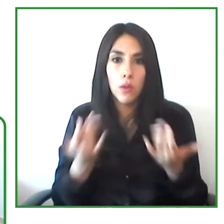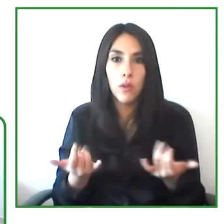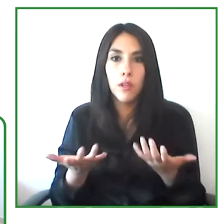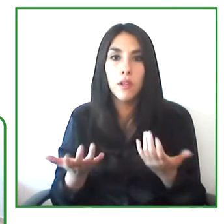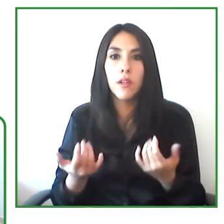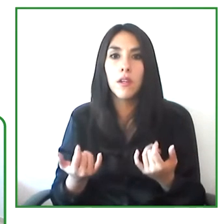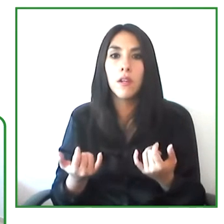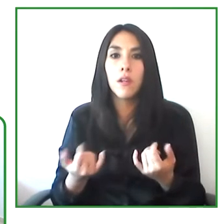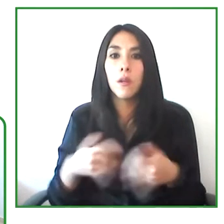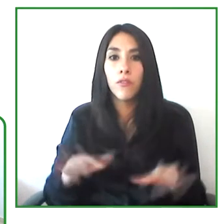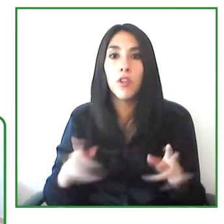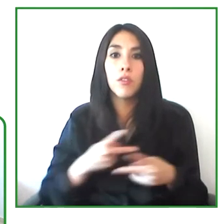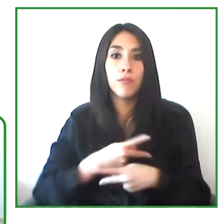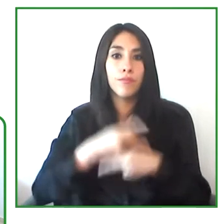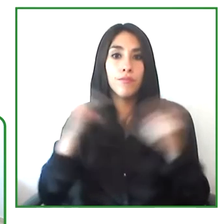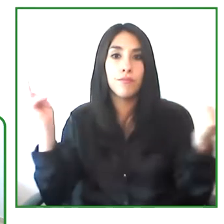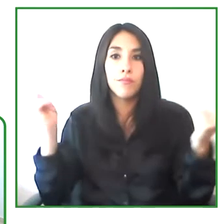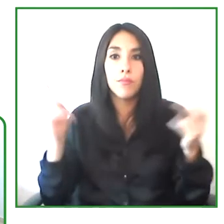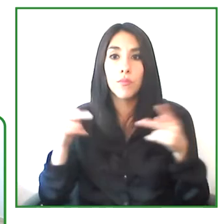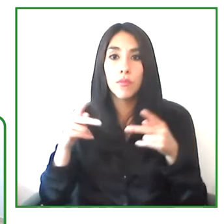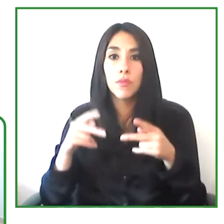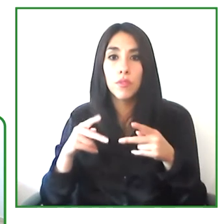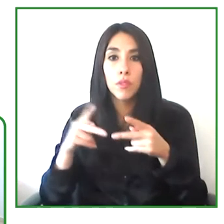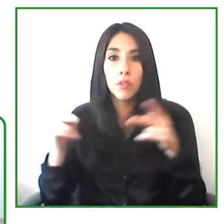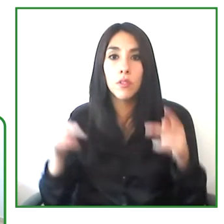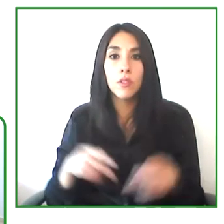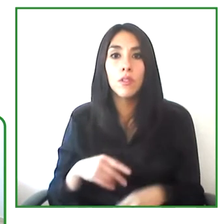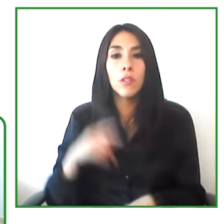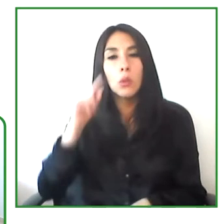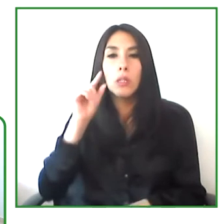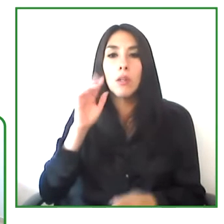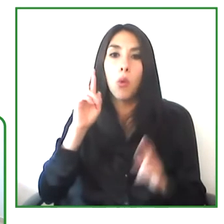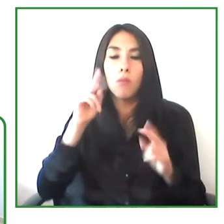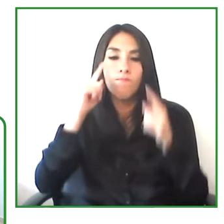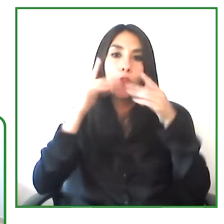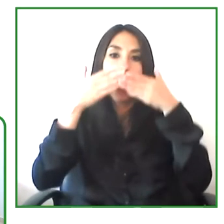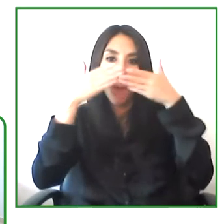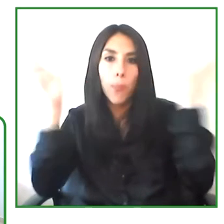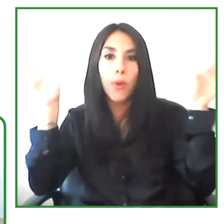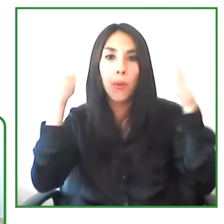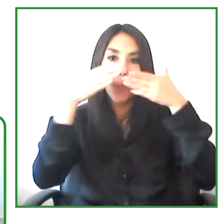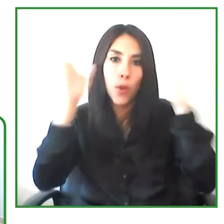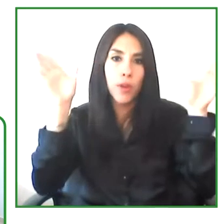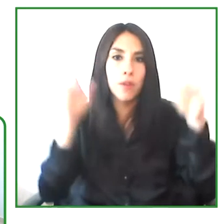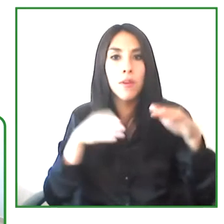So entities change their perspective and they understand accessibility in a good way.